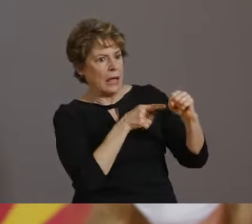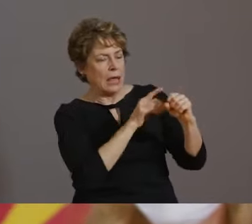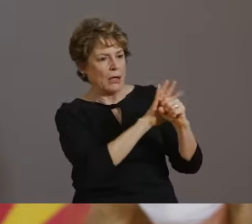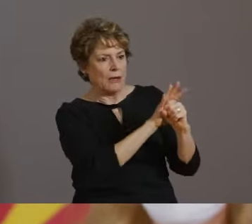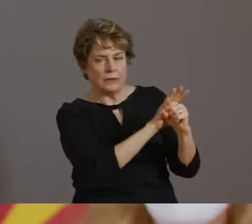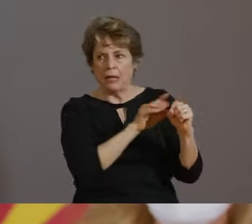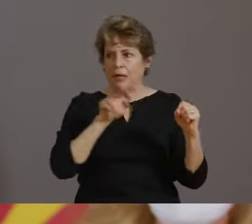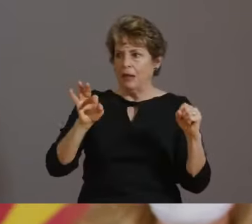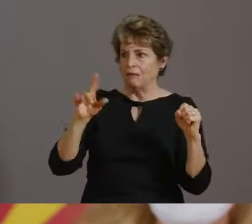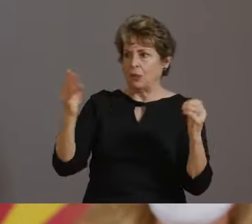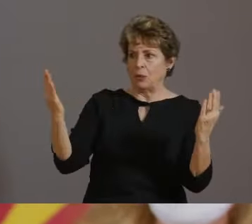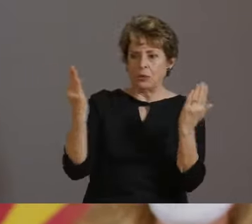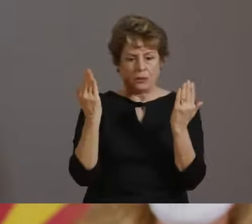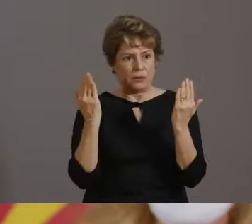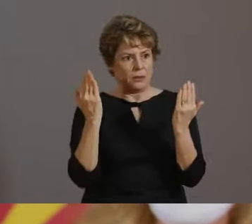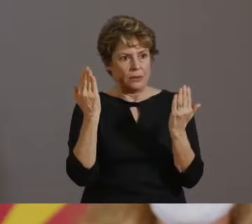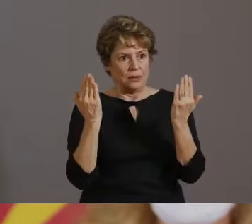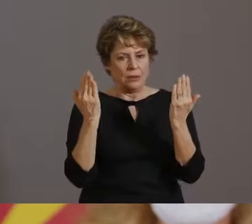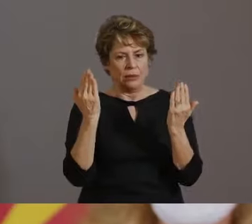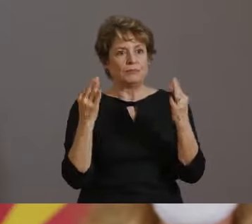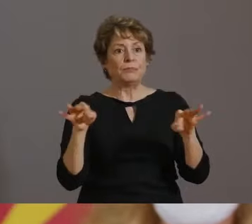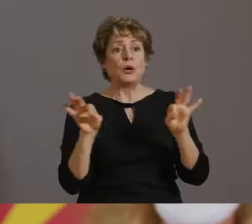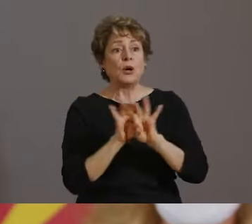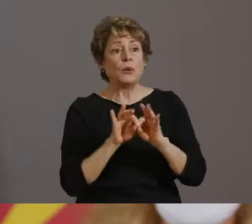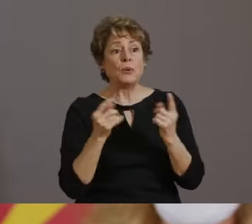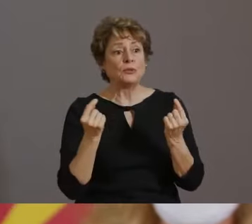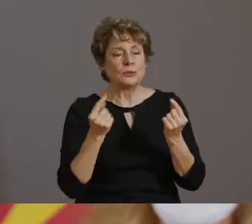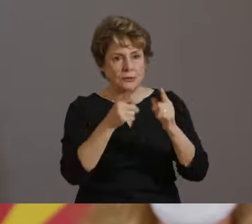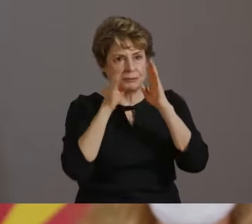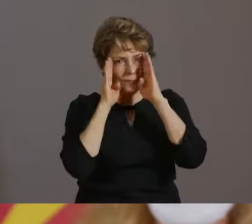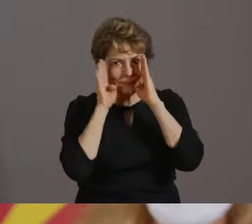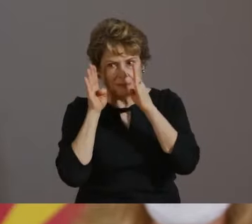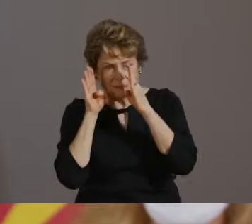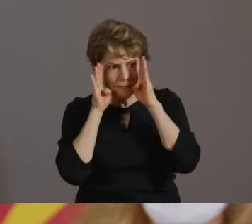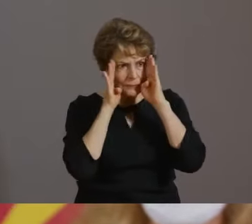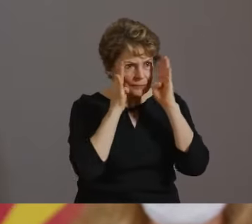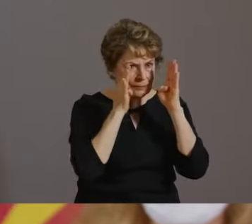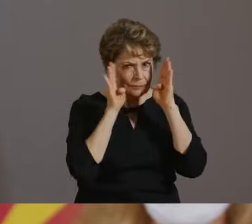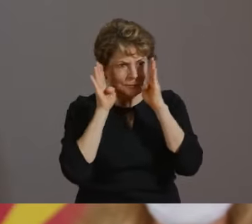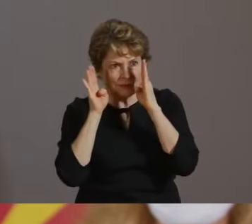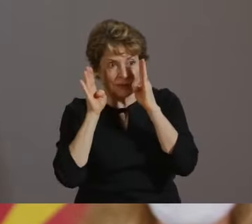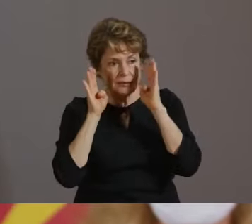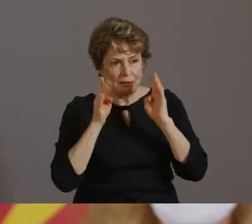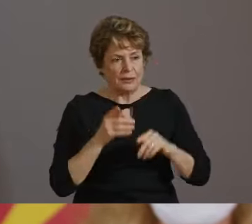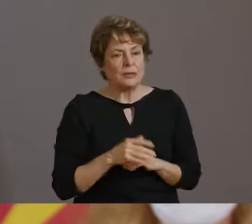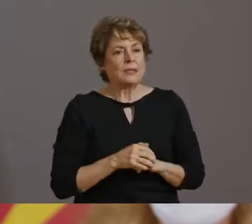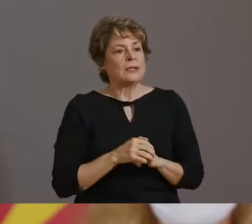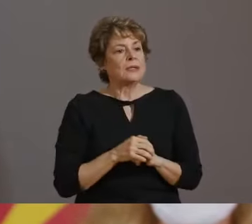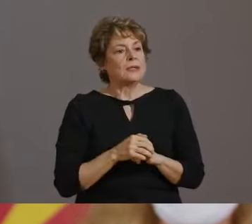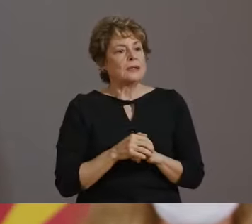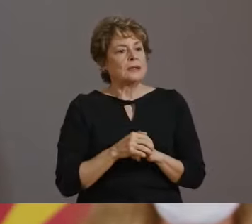WITH PUBLIC HEALTH AND HEALTHCARE RESOURCES ALREADY FOCUSED ON RESPONDING TO COVID-19,